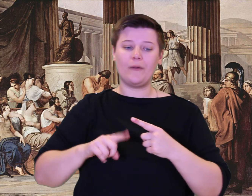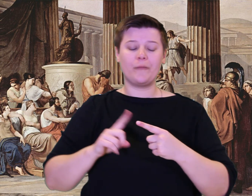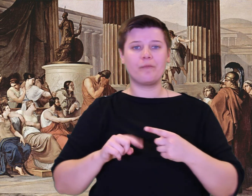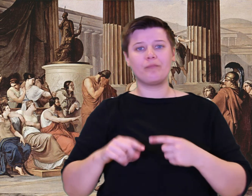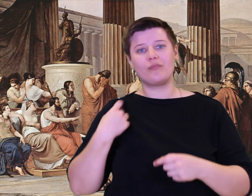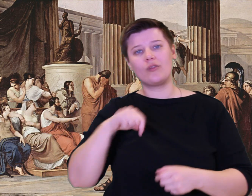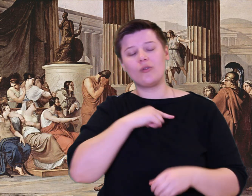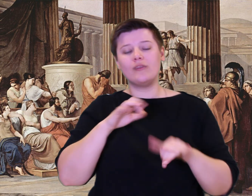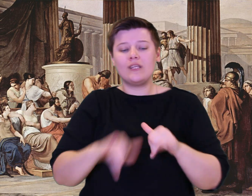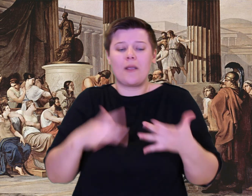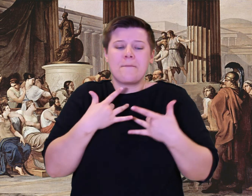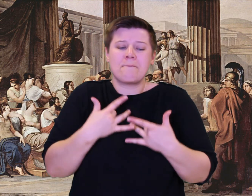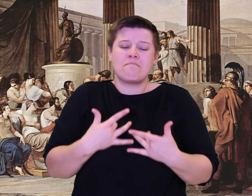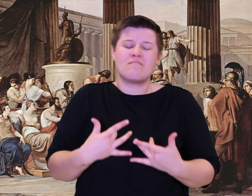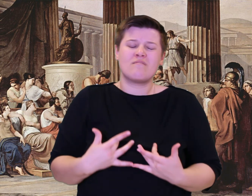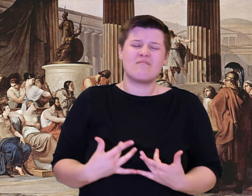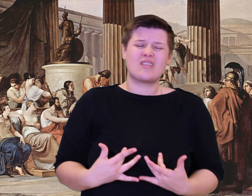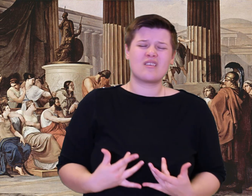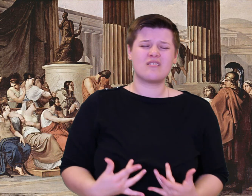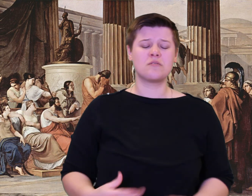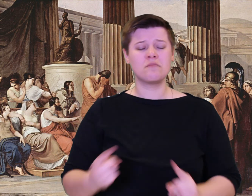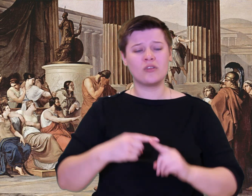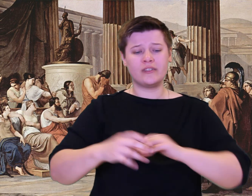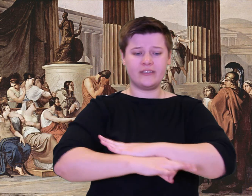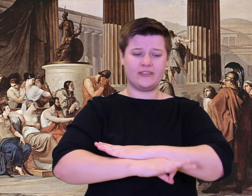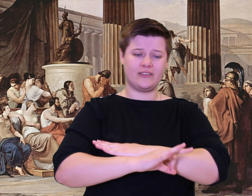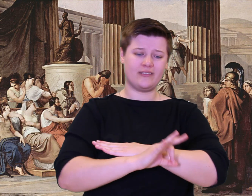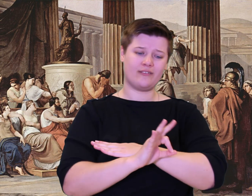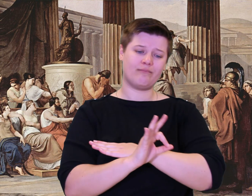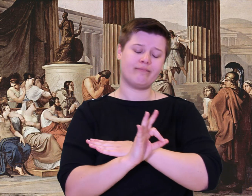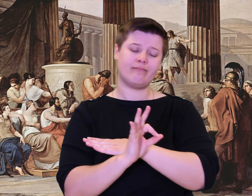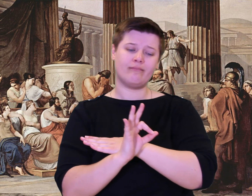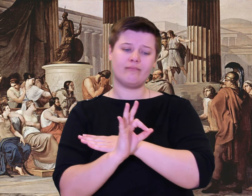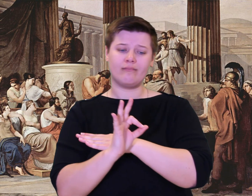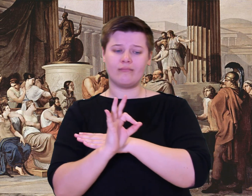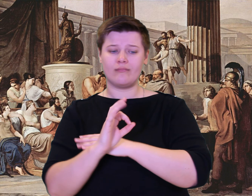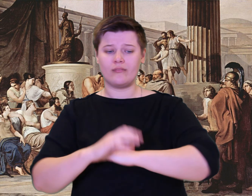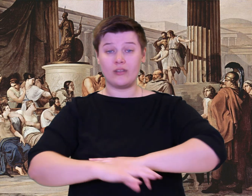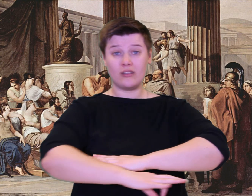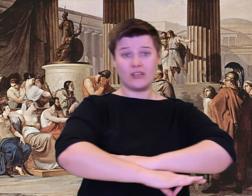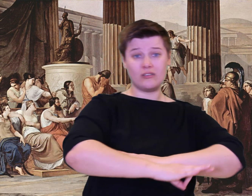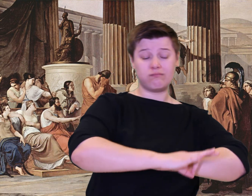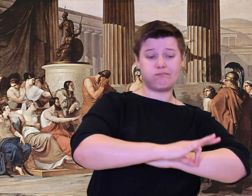doorway. So we stayed there in misery until dawn.